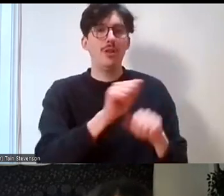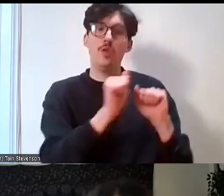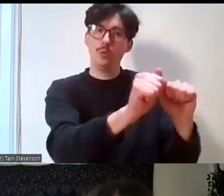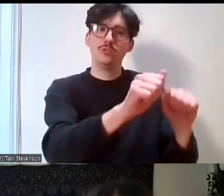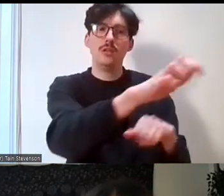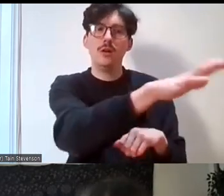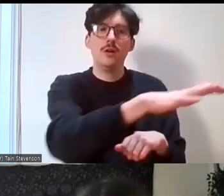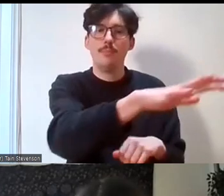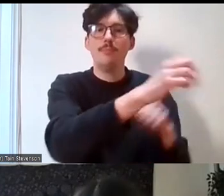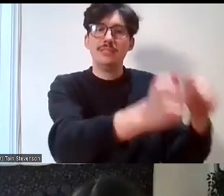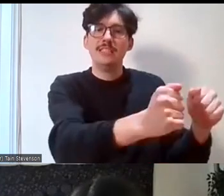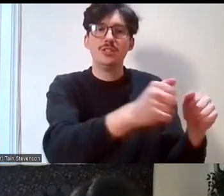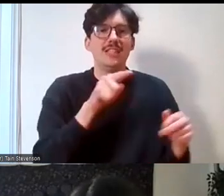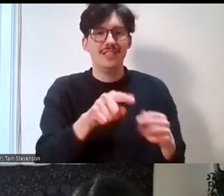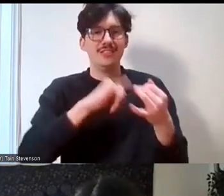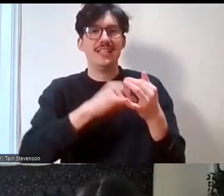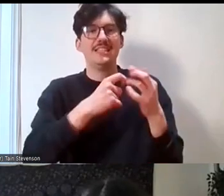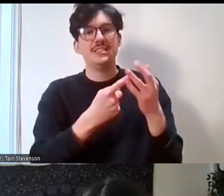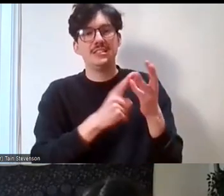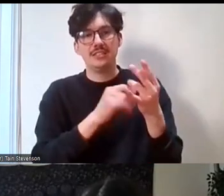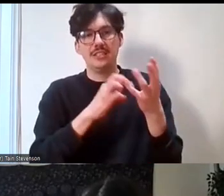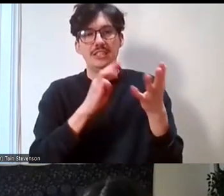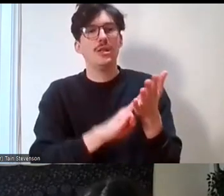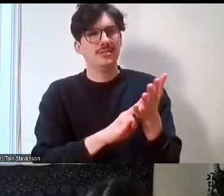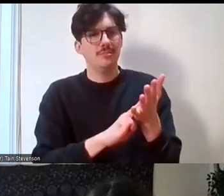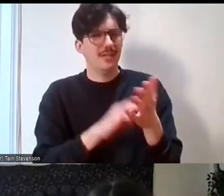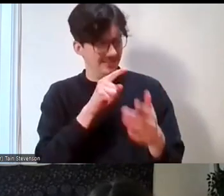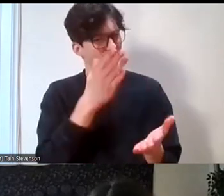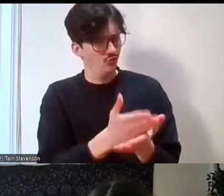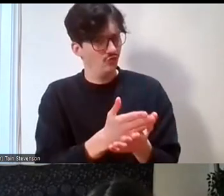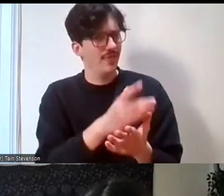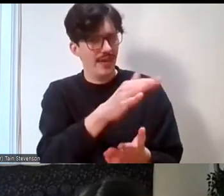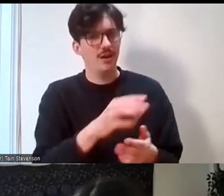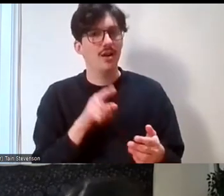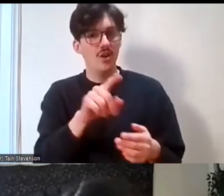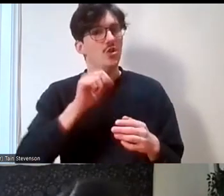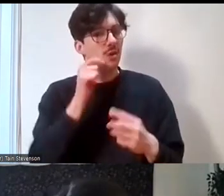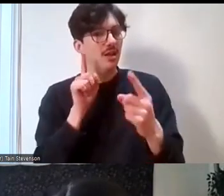as contextualism when it comes to people of diverse backgrounds and you will meet people who are from